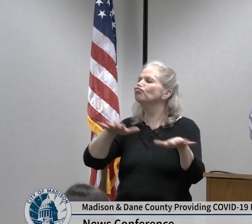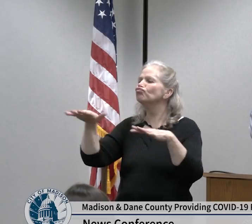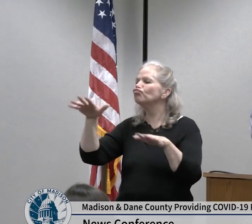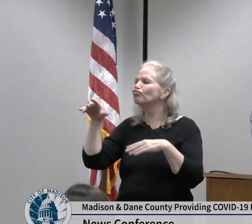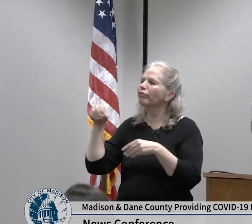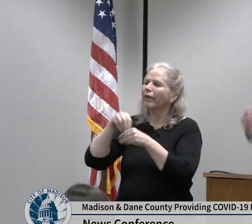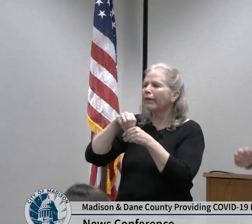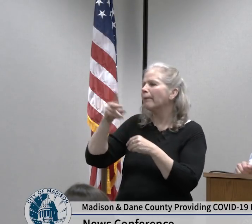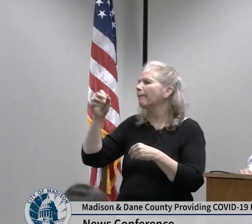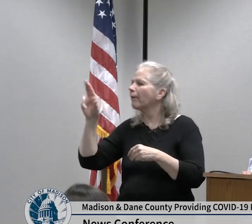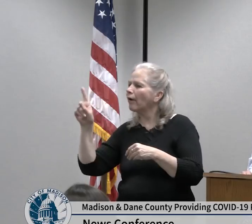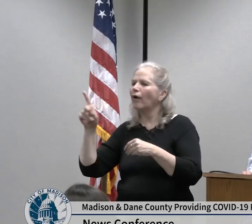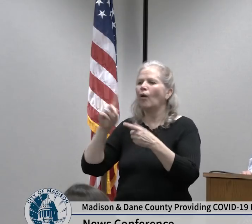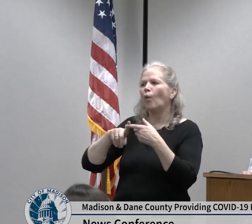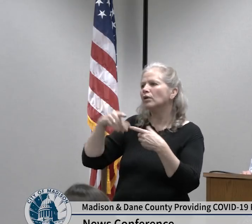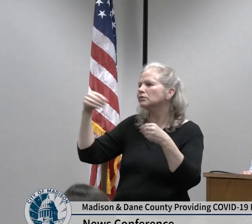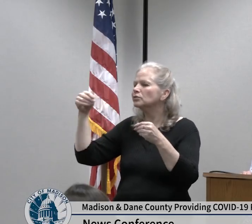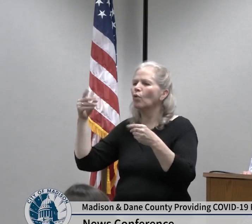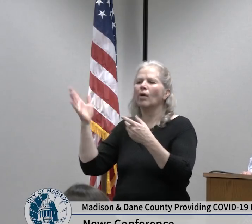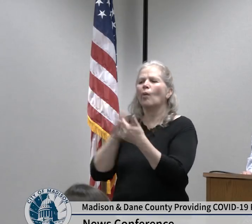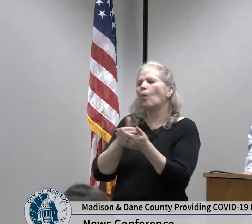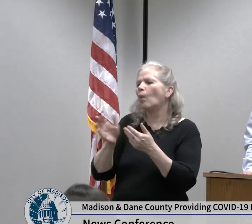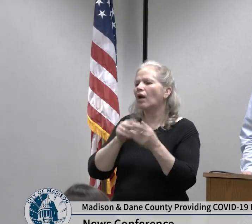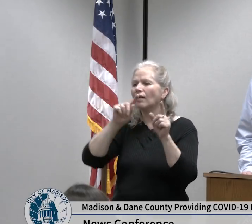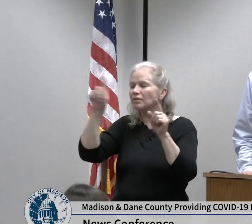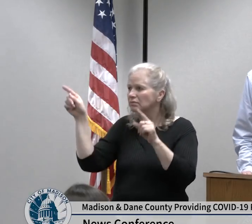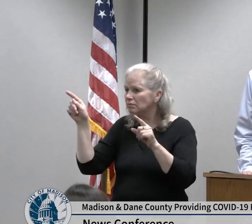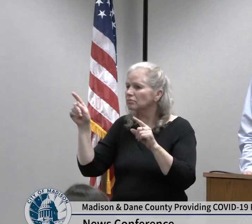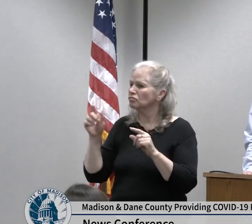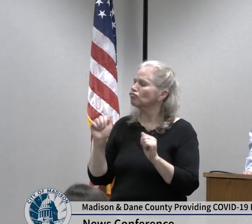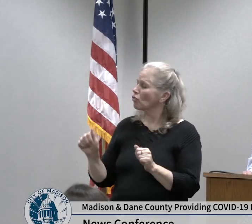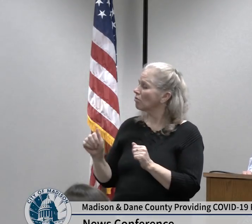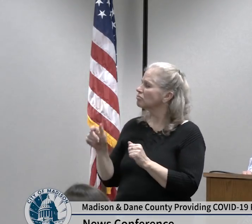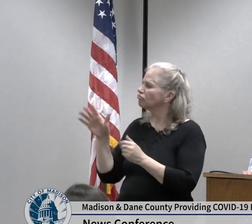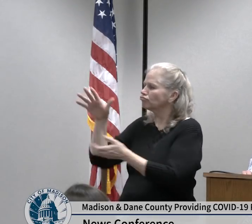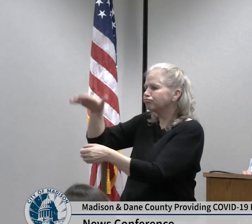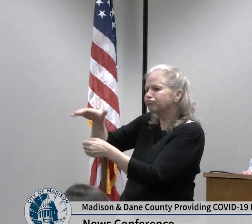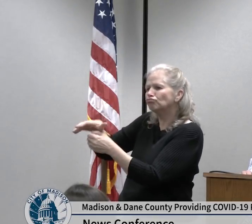something or find a sink to wash your hands the second most powerful general